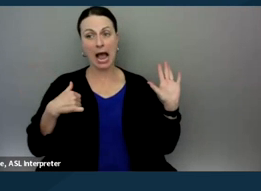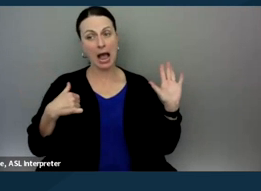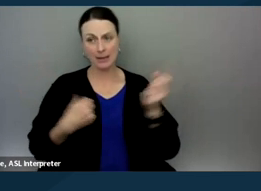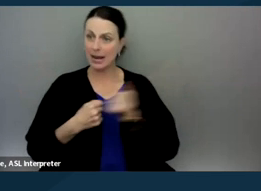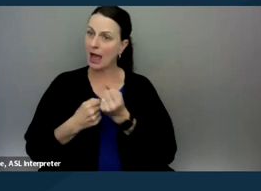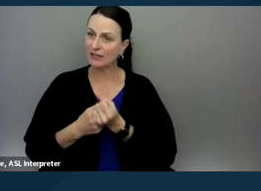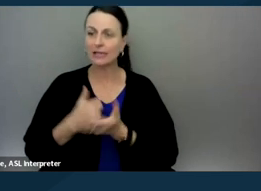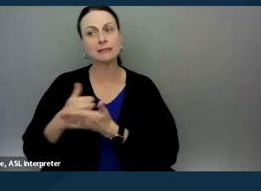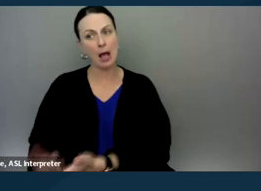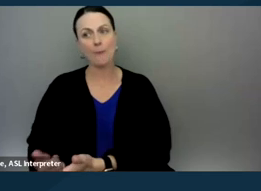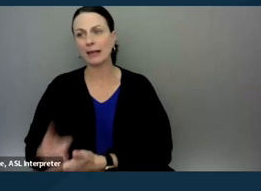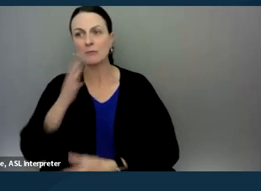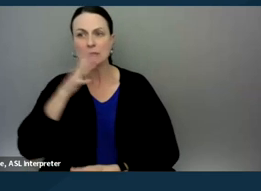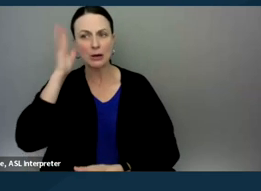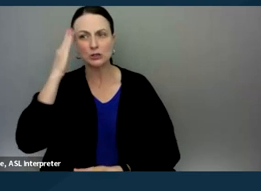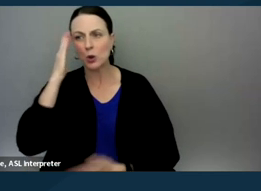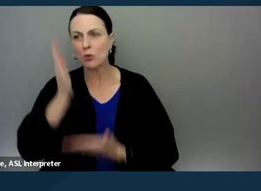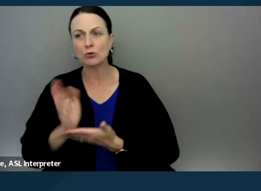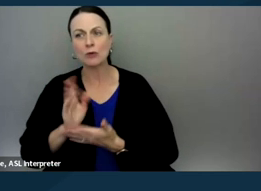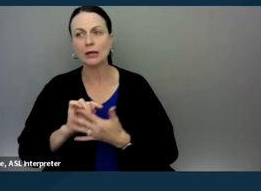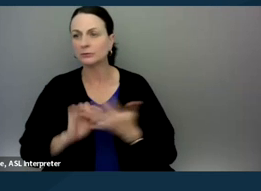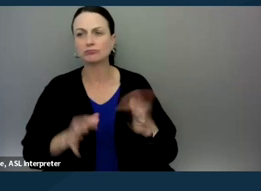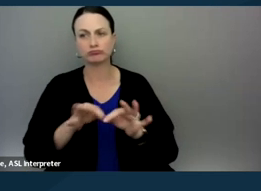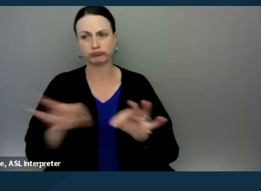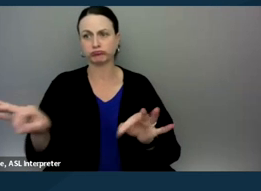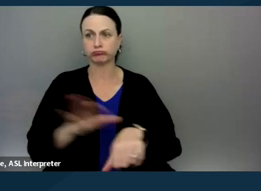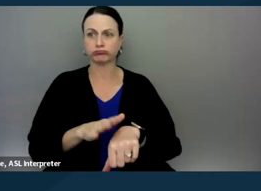the parent understand what their rights are," or whatever other disclaimer that you might give.